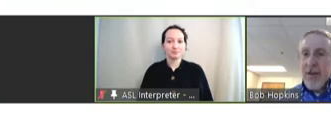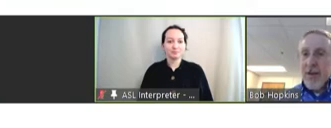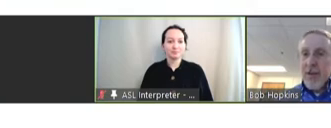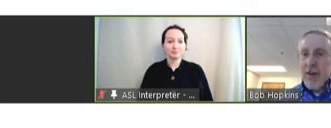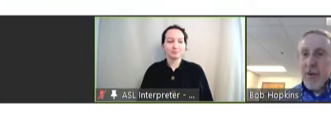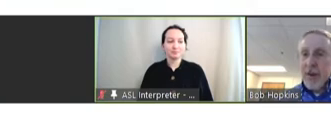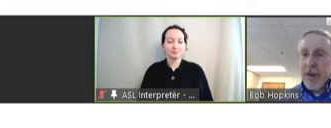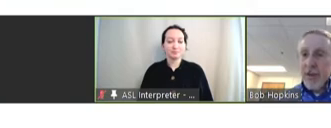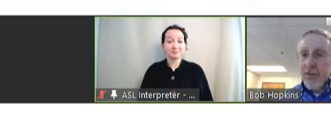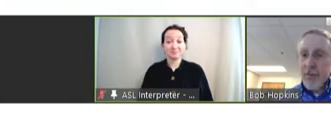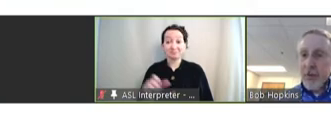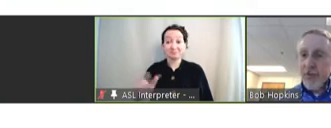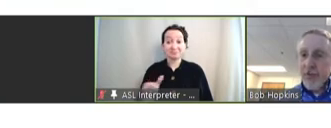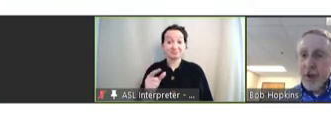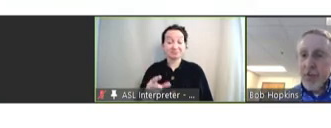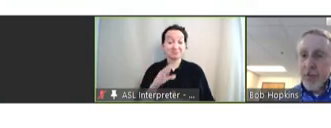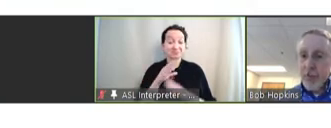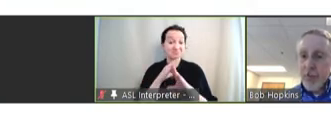If anybody has a question or comment, if you want to